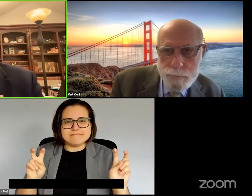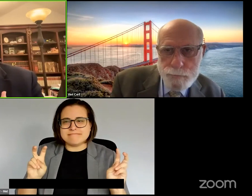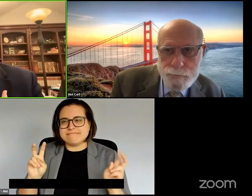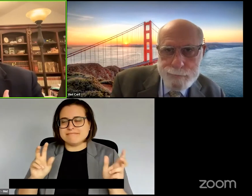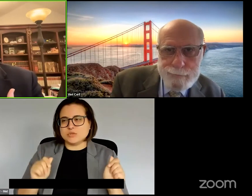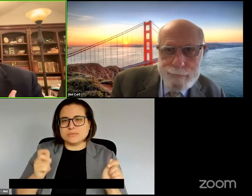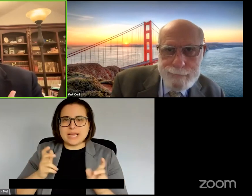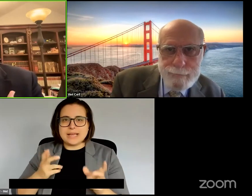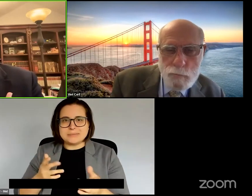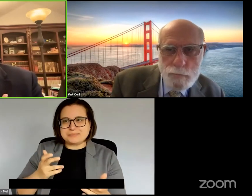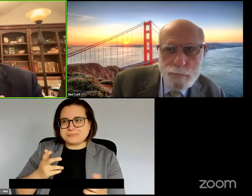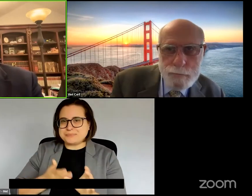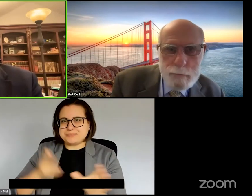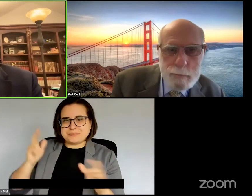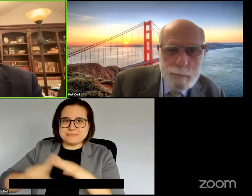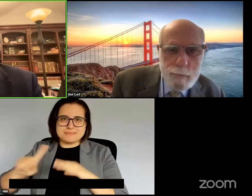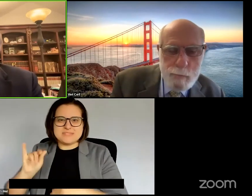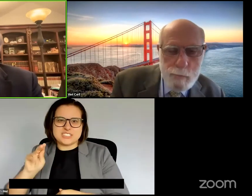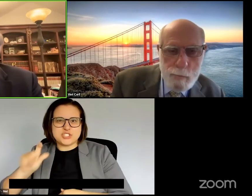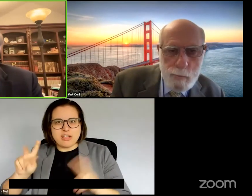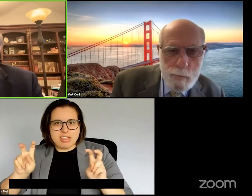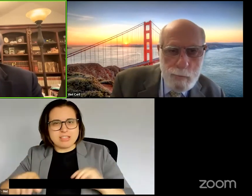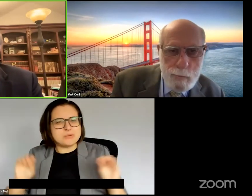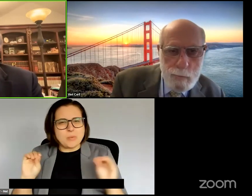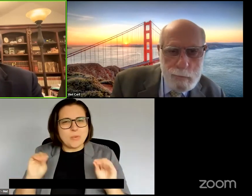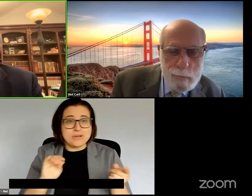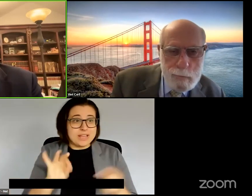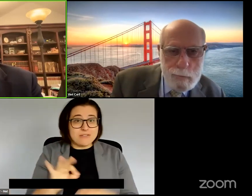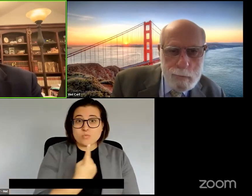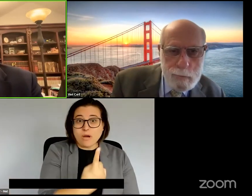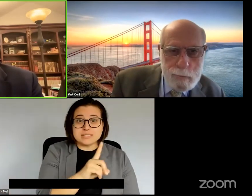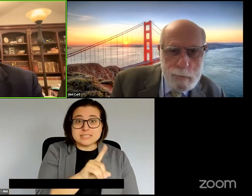When people have one disability they're just as likely to get another one as anybody else